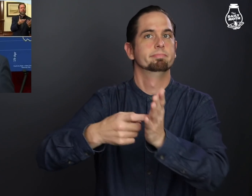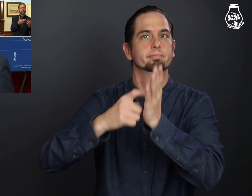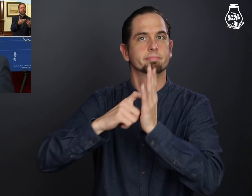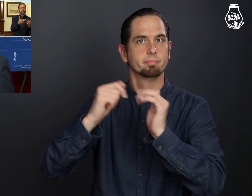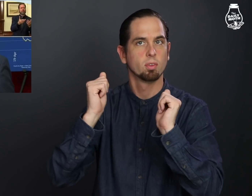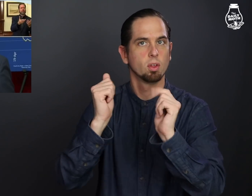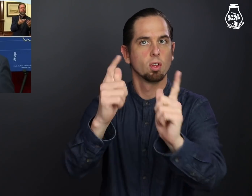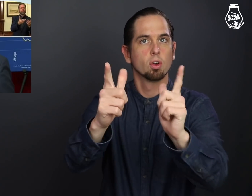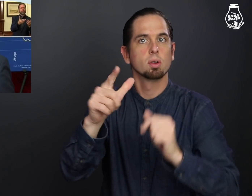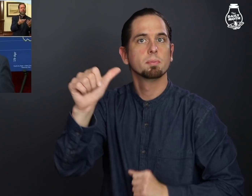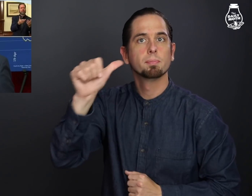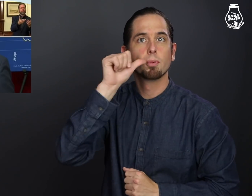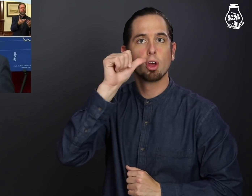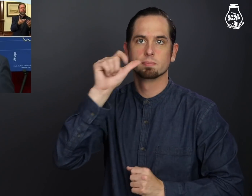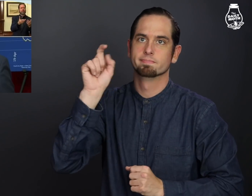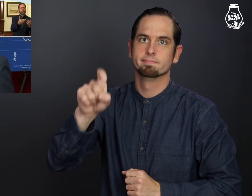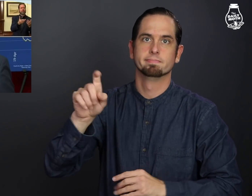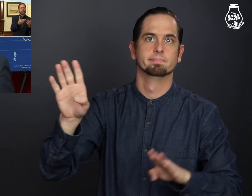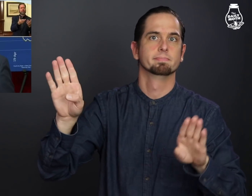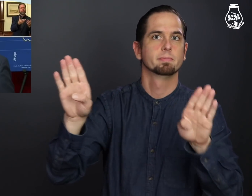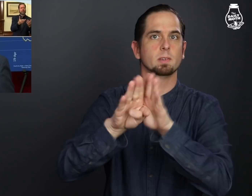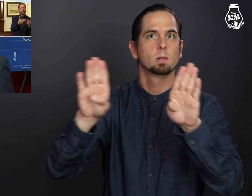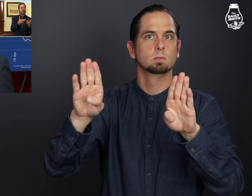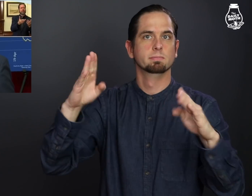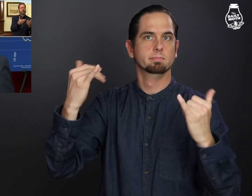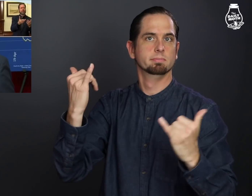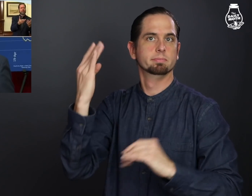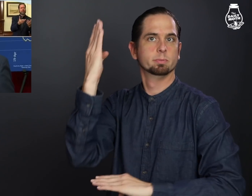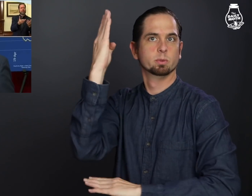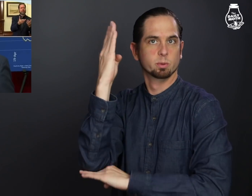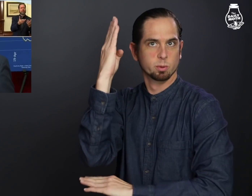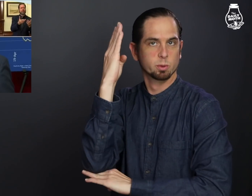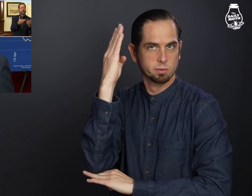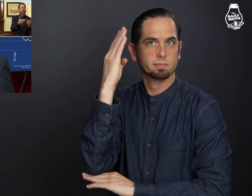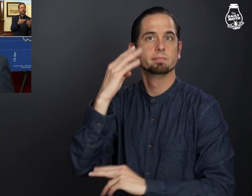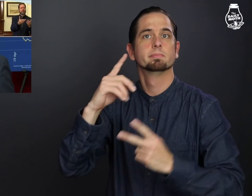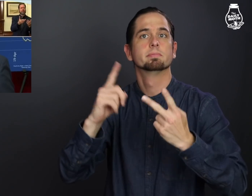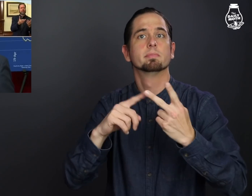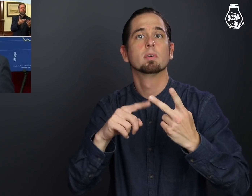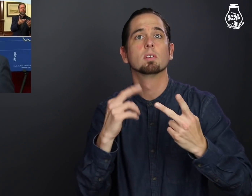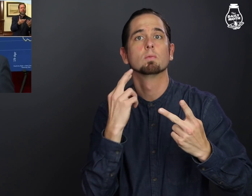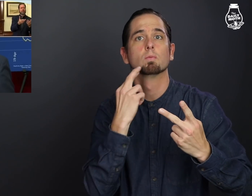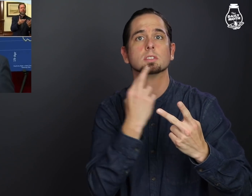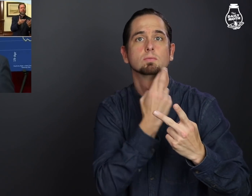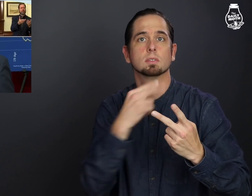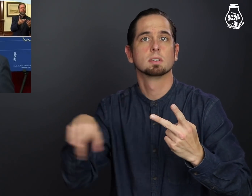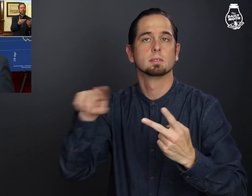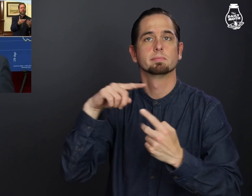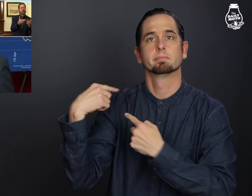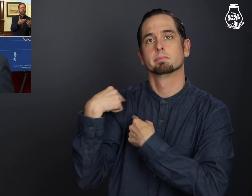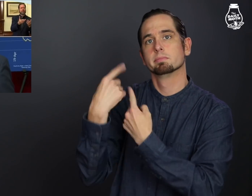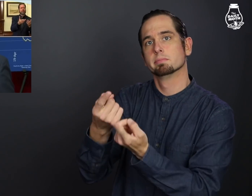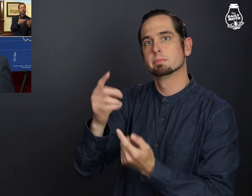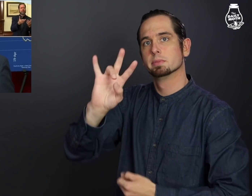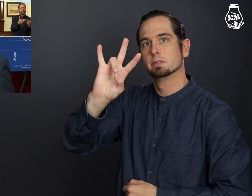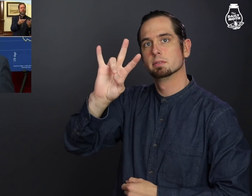to close all bars by noon today and for restaurants